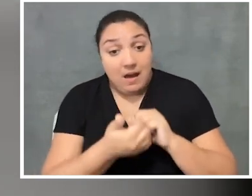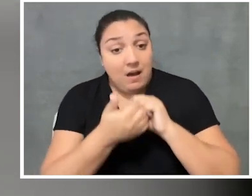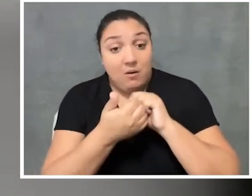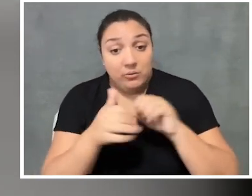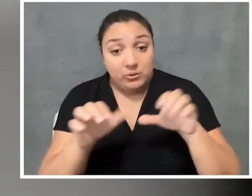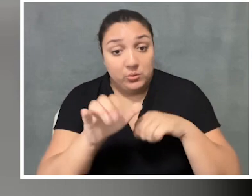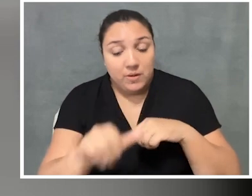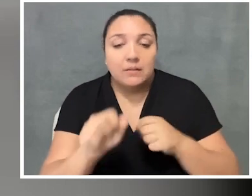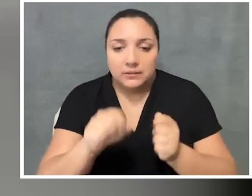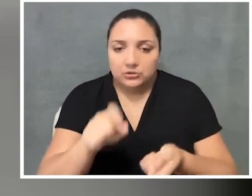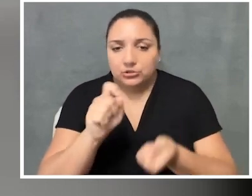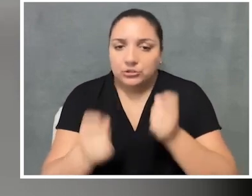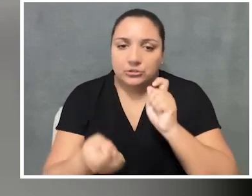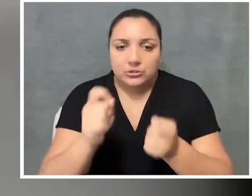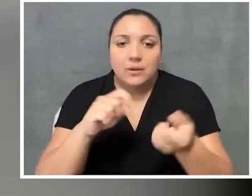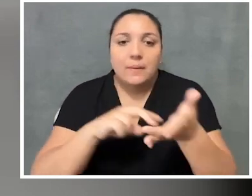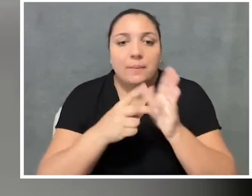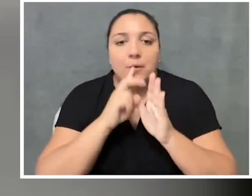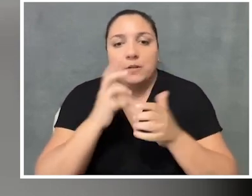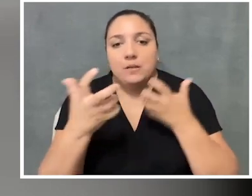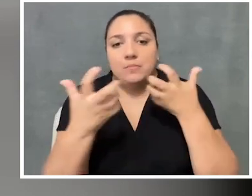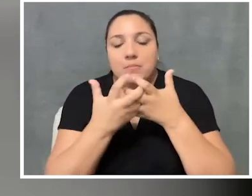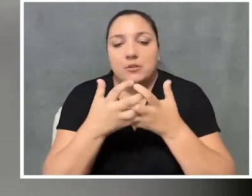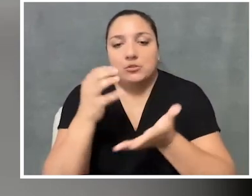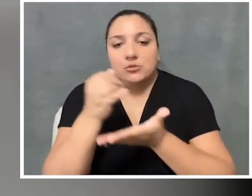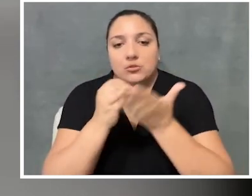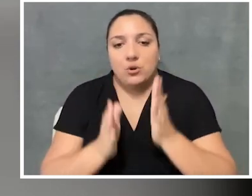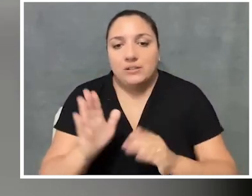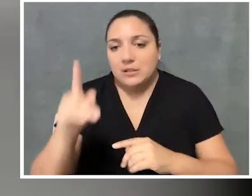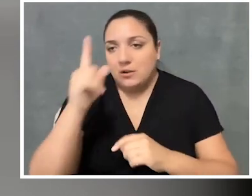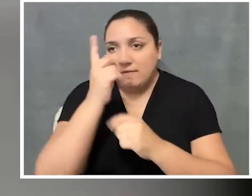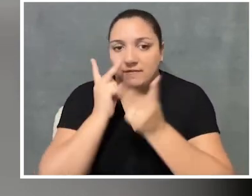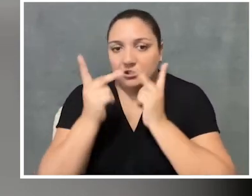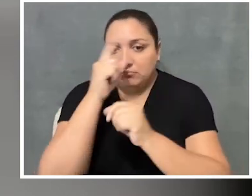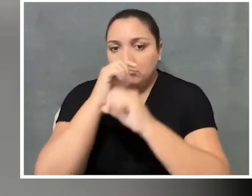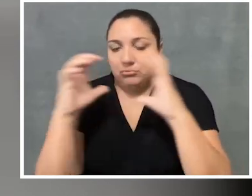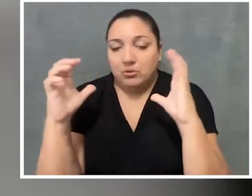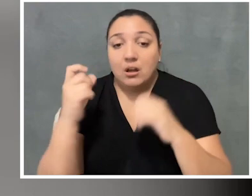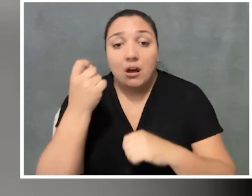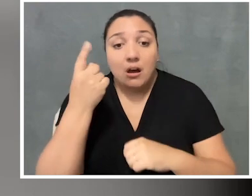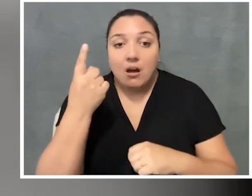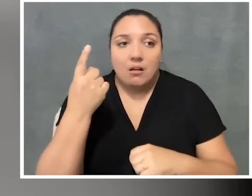so that we make sure that we are still upholding the artist's vision. Instead of just having